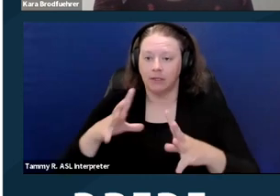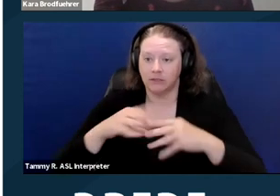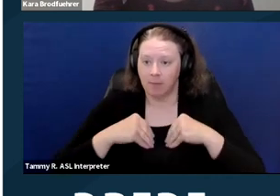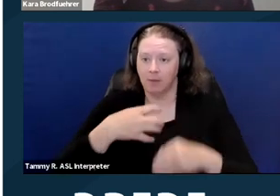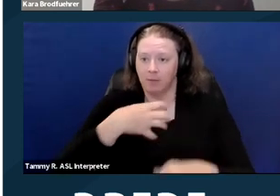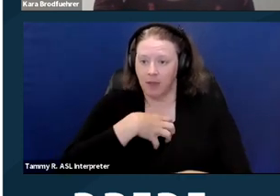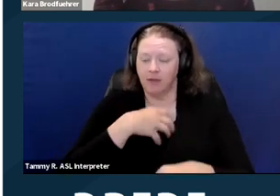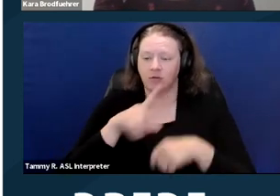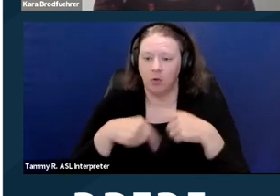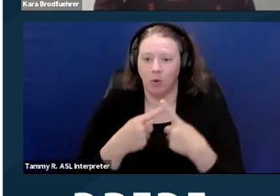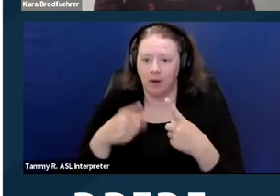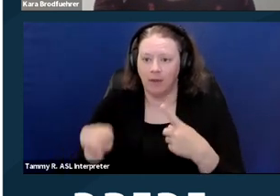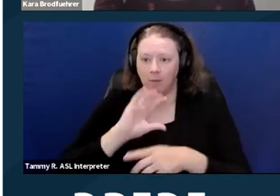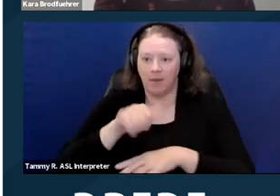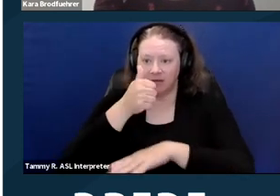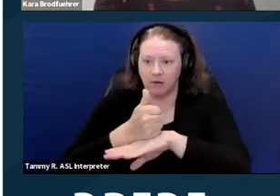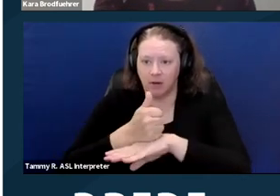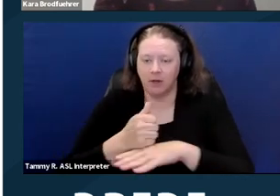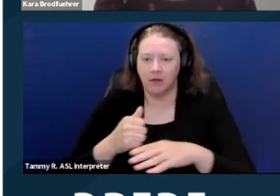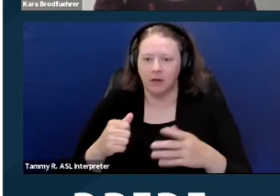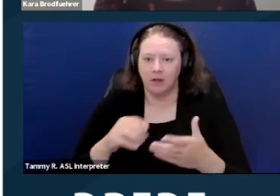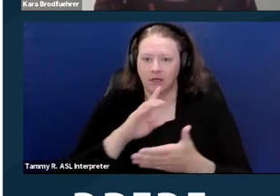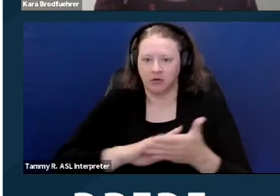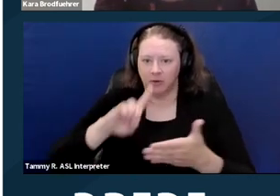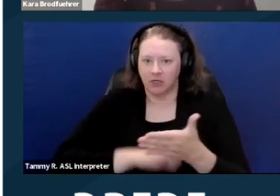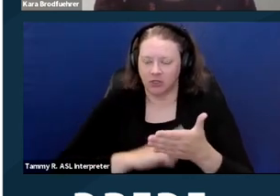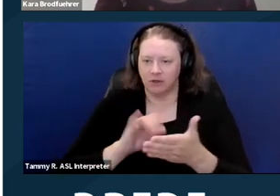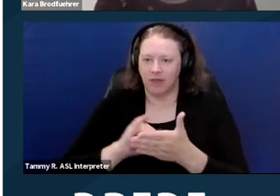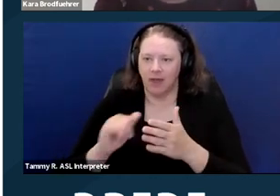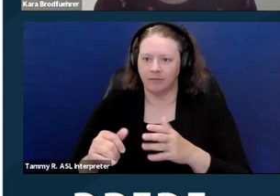on discrimination that violates the laws that we enforce.